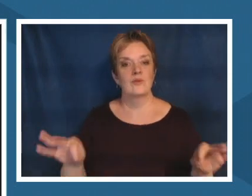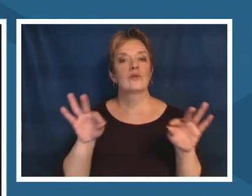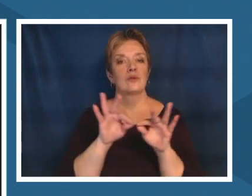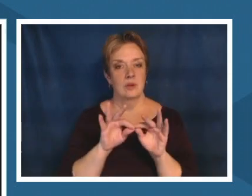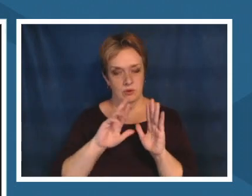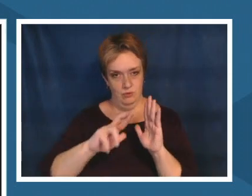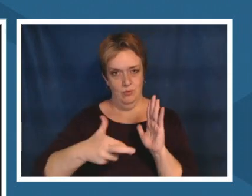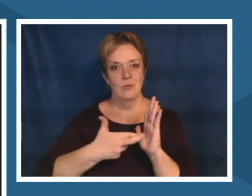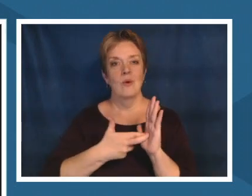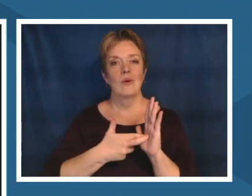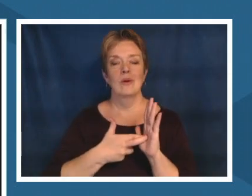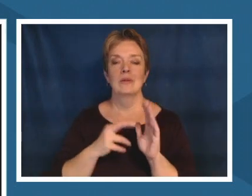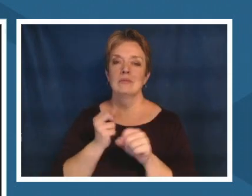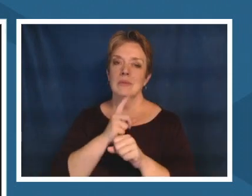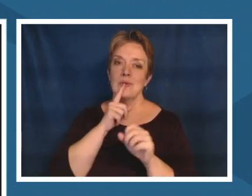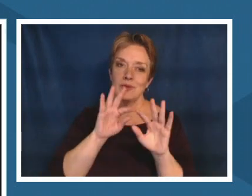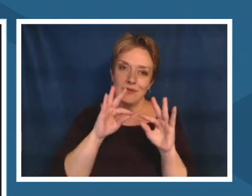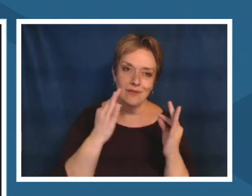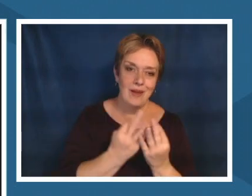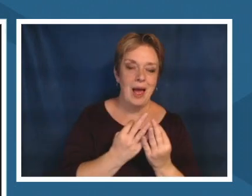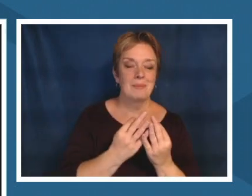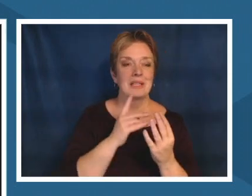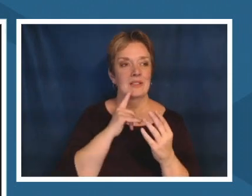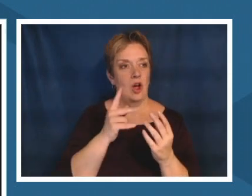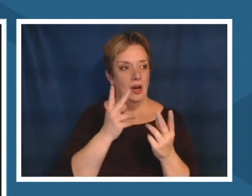embraced